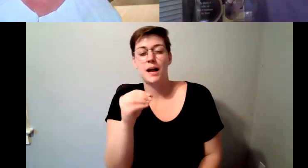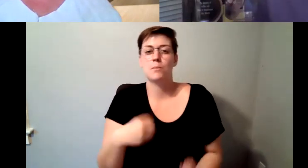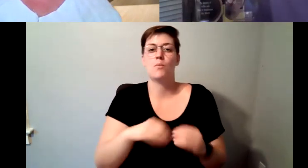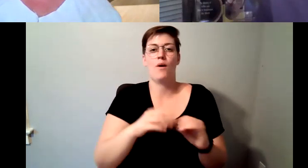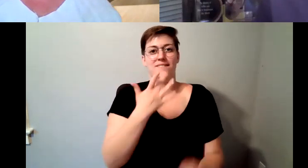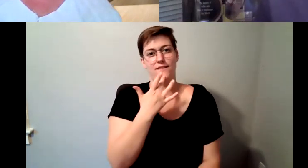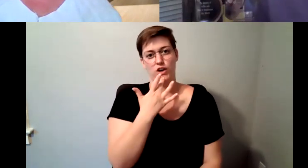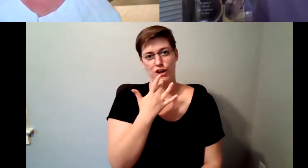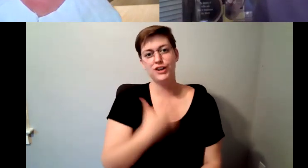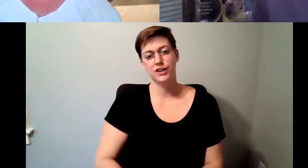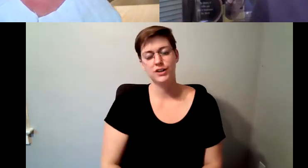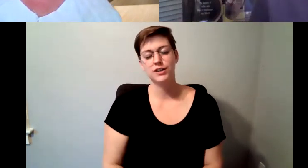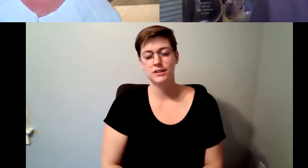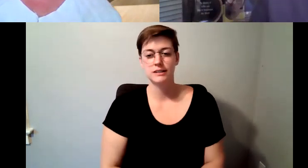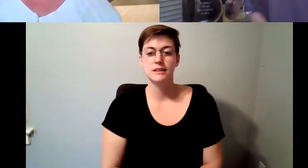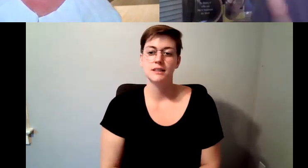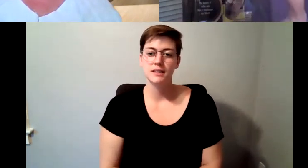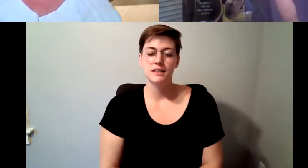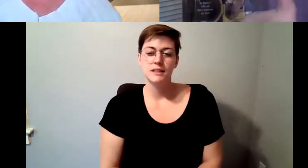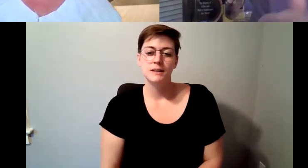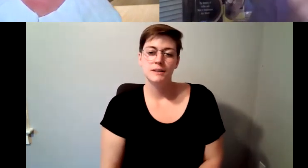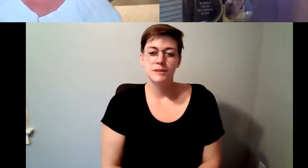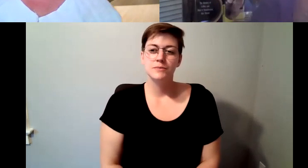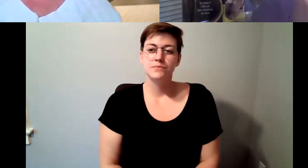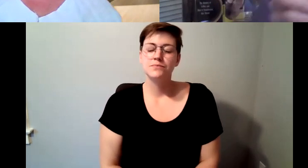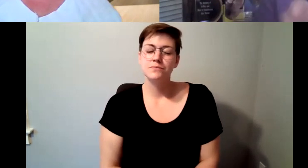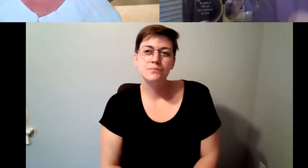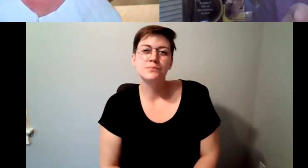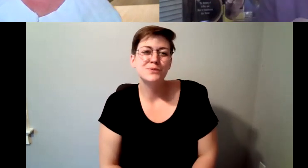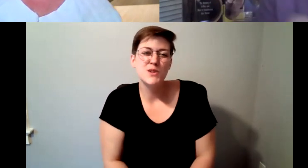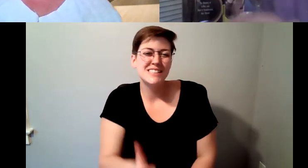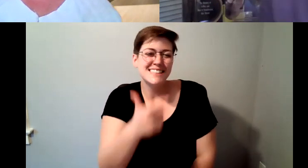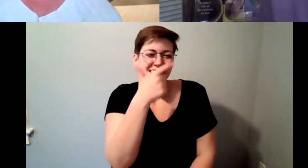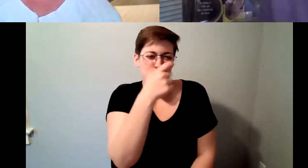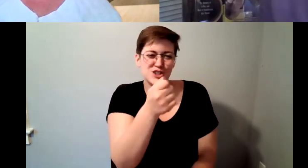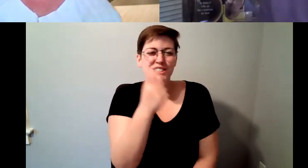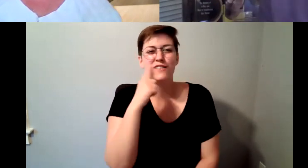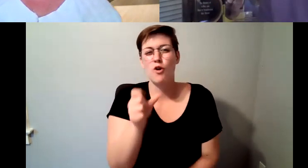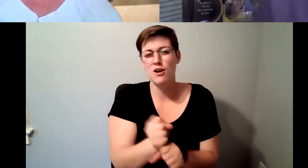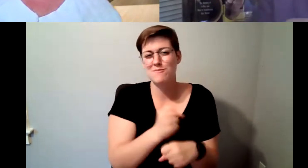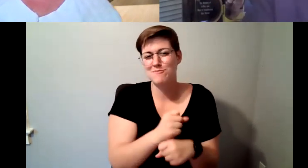D. Major Cohen: It it's interesting with brewing because no matter what you do brewing you're